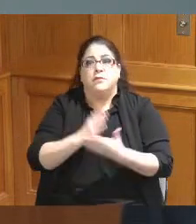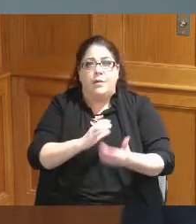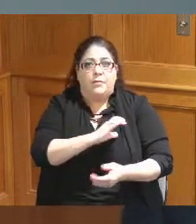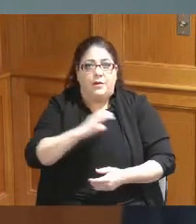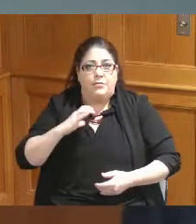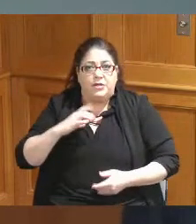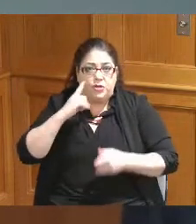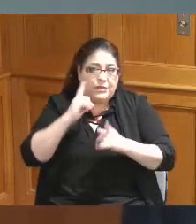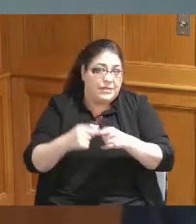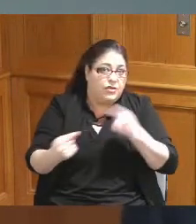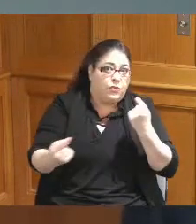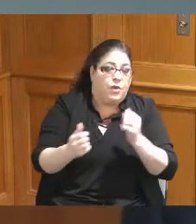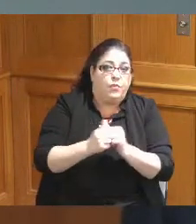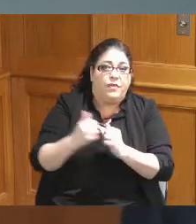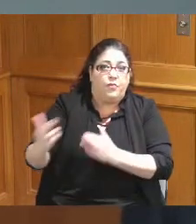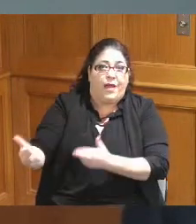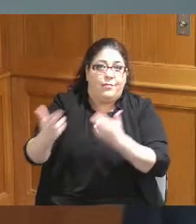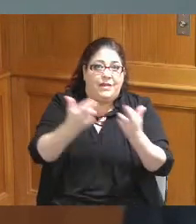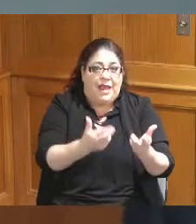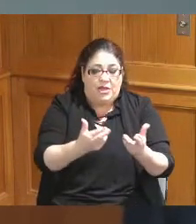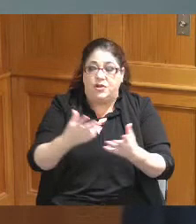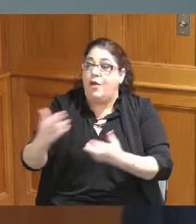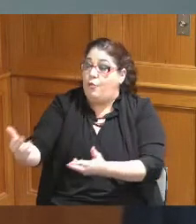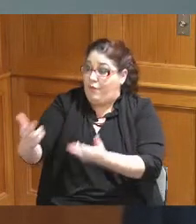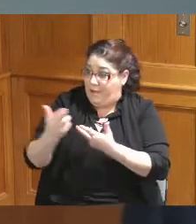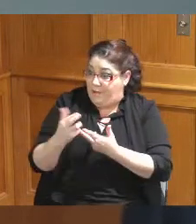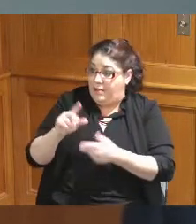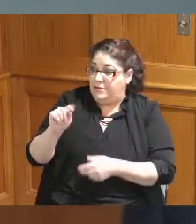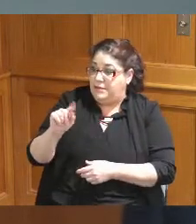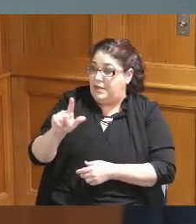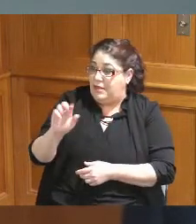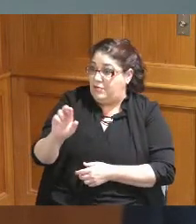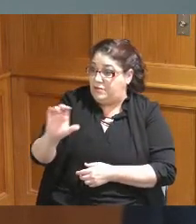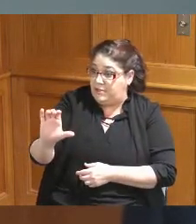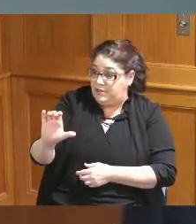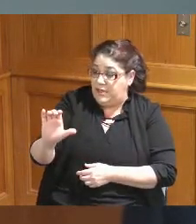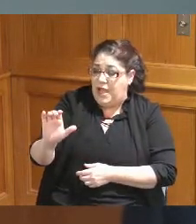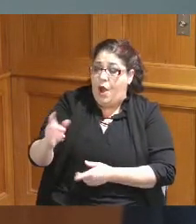disagree with recommendations ultimately from the TLRC so at this point all you're saying